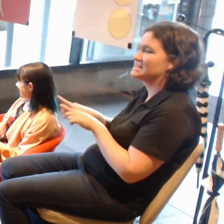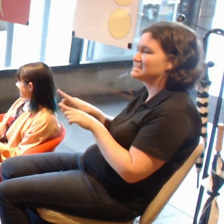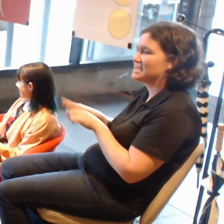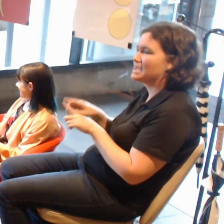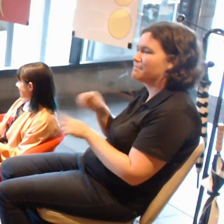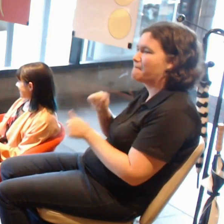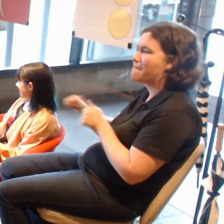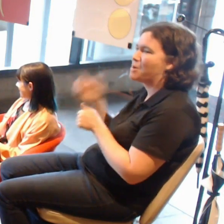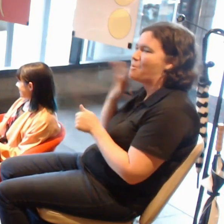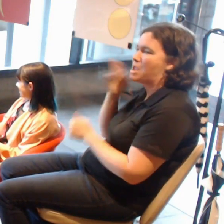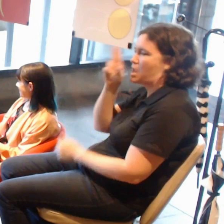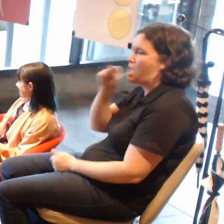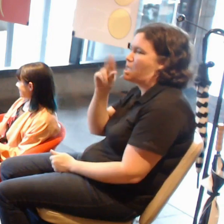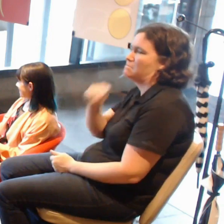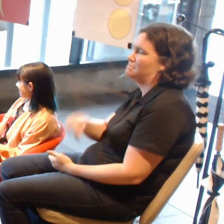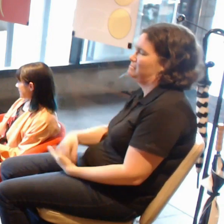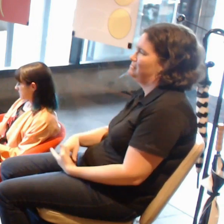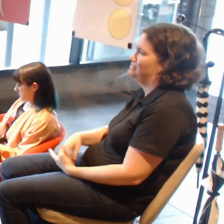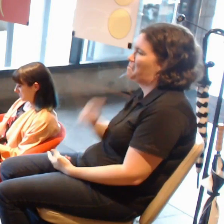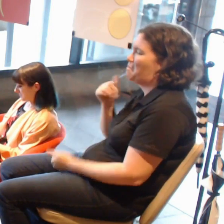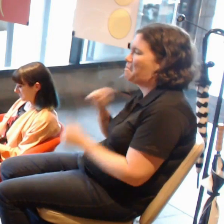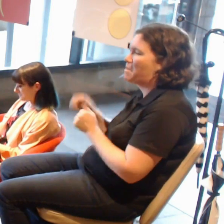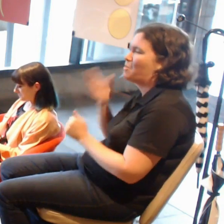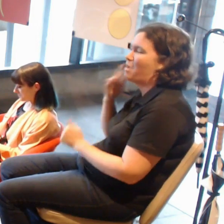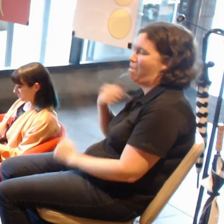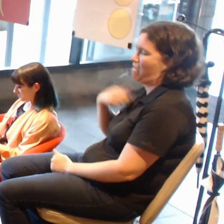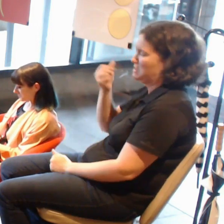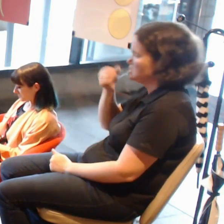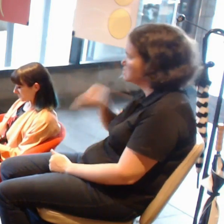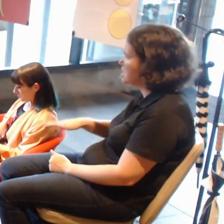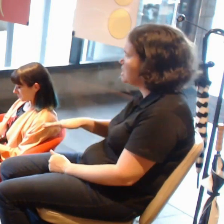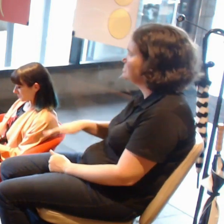That said, we are getting fatter and lazier on average.